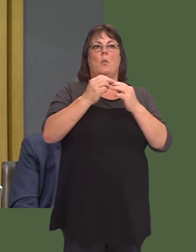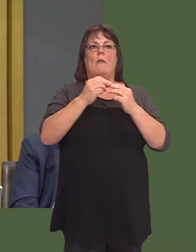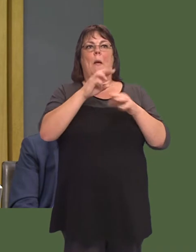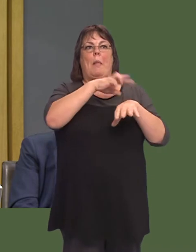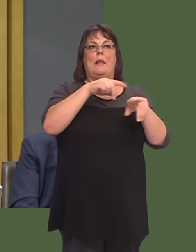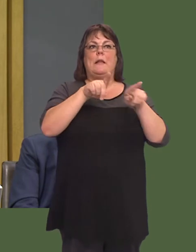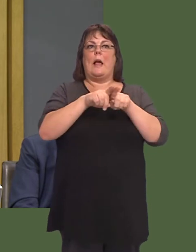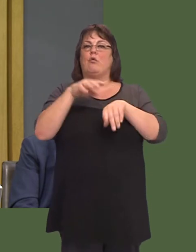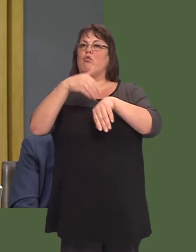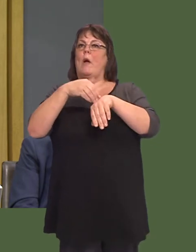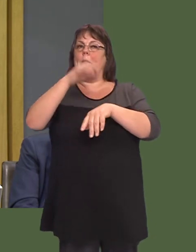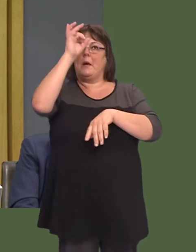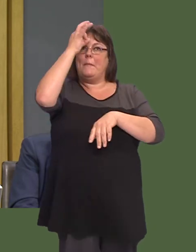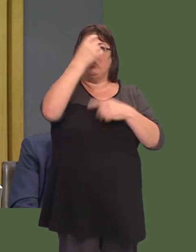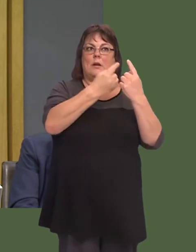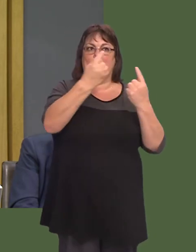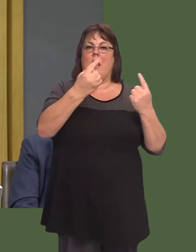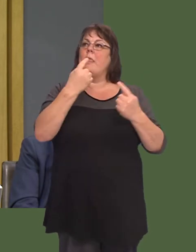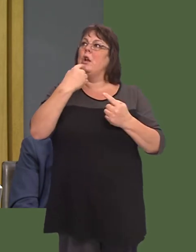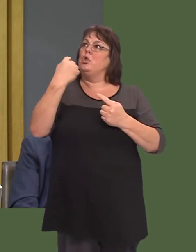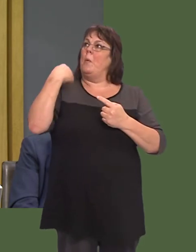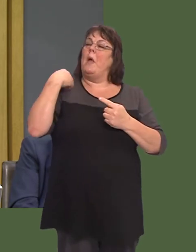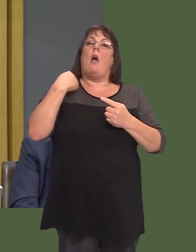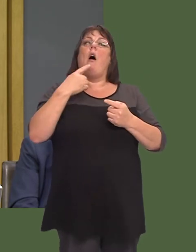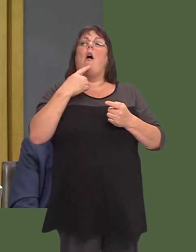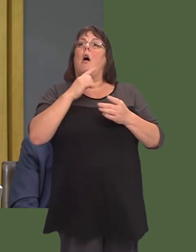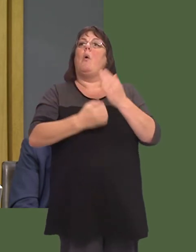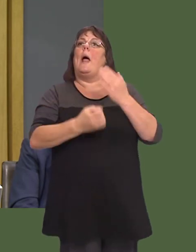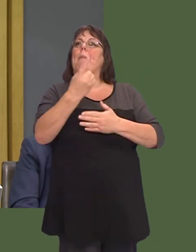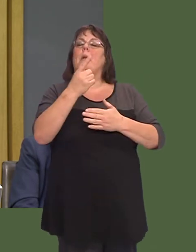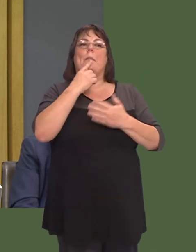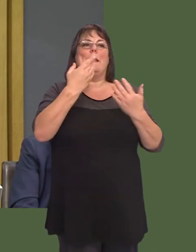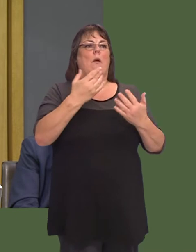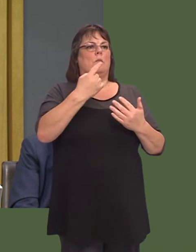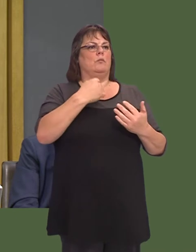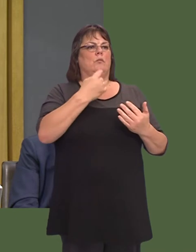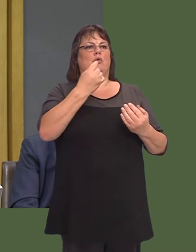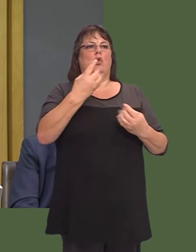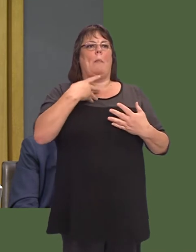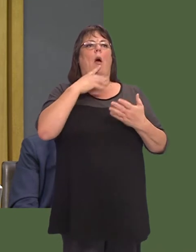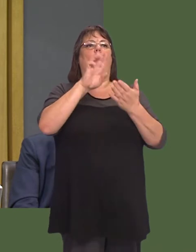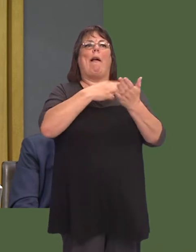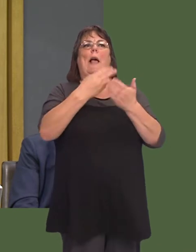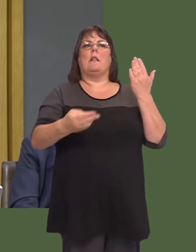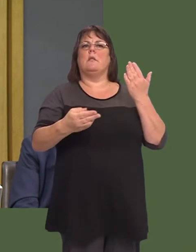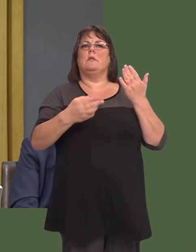and crime commissioners. I was then told subsequently, in March, that those meetings had, at that stage, been cancelled and not rescheduled.